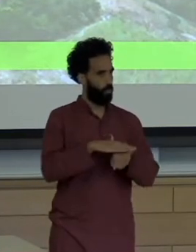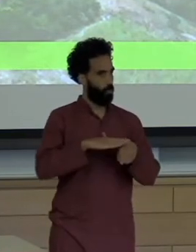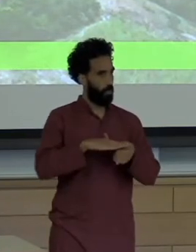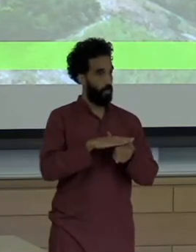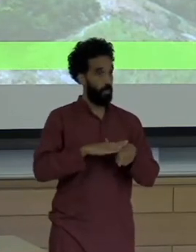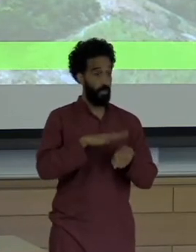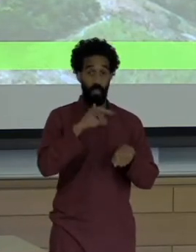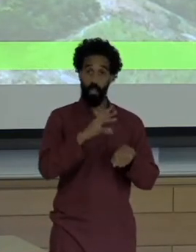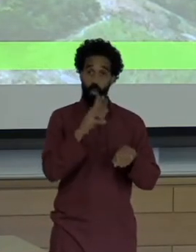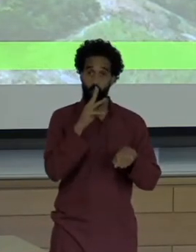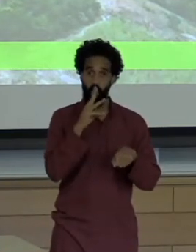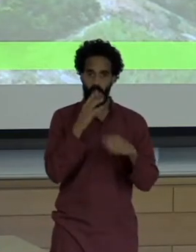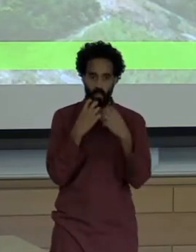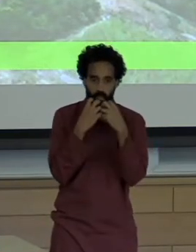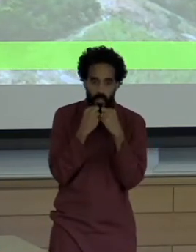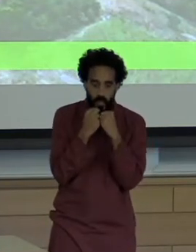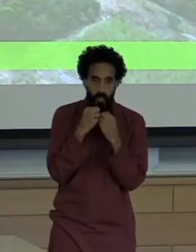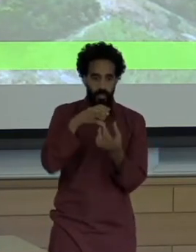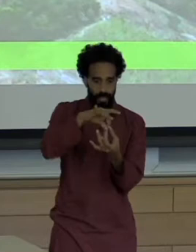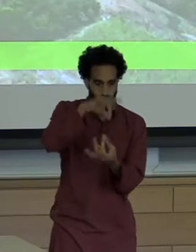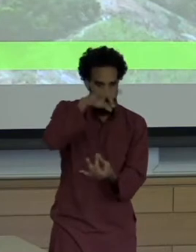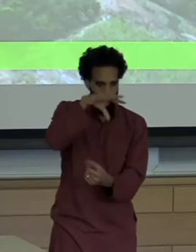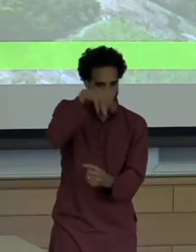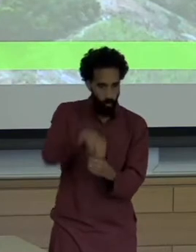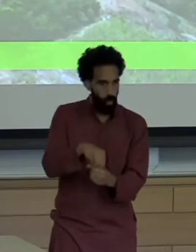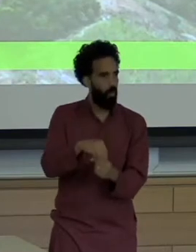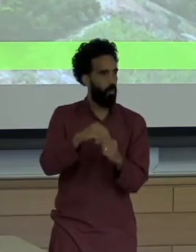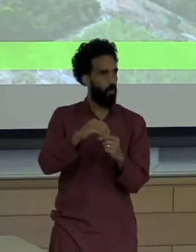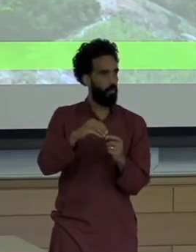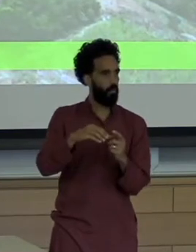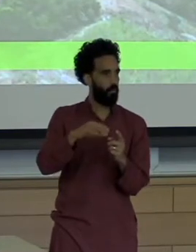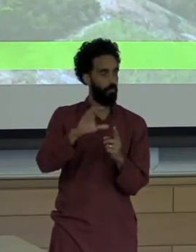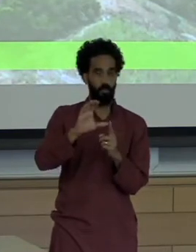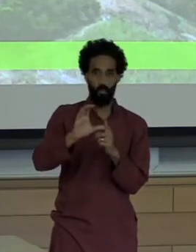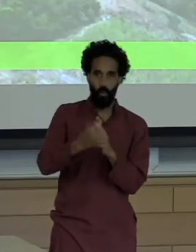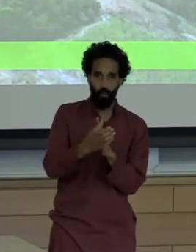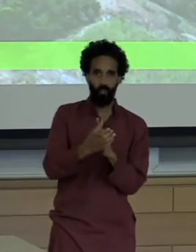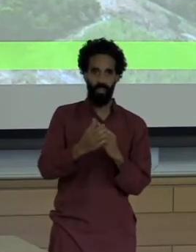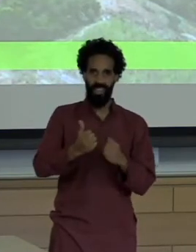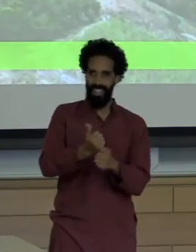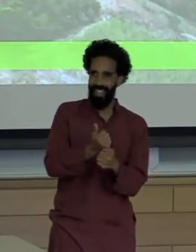So there are spiritual practices, their culture as well as their livelihoods were dismantled